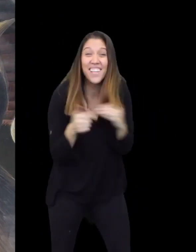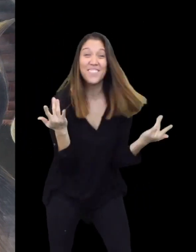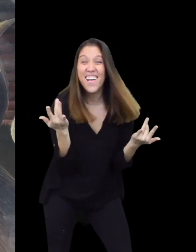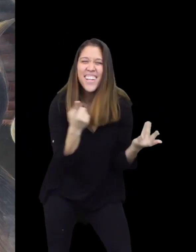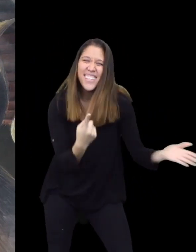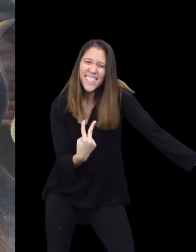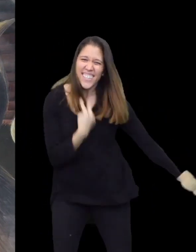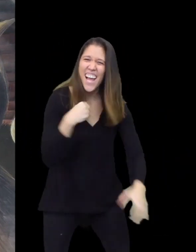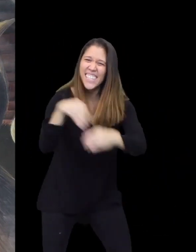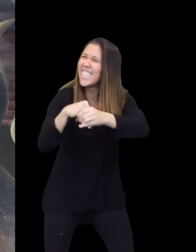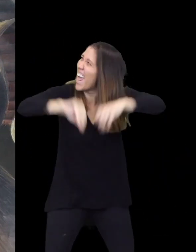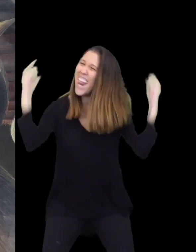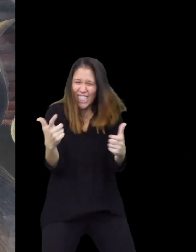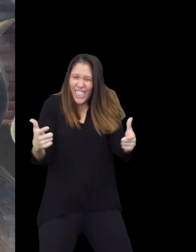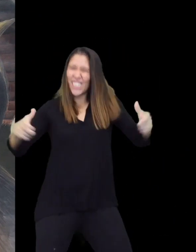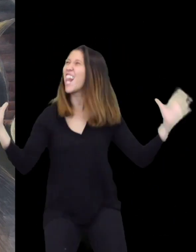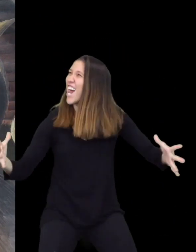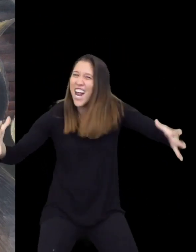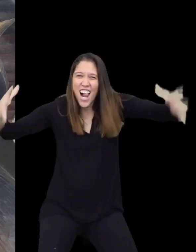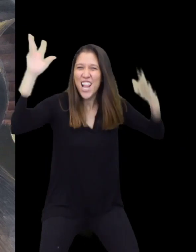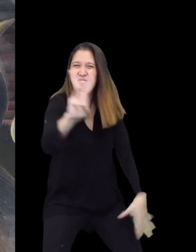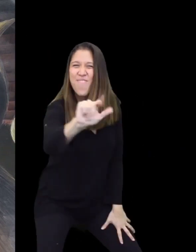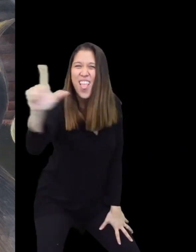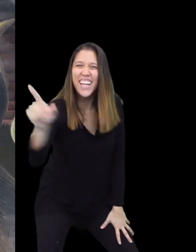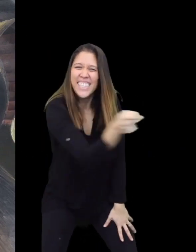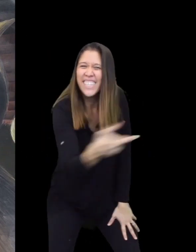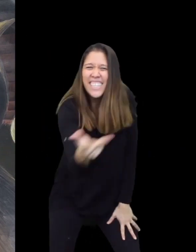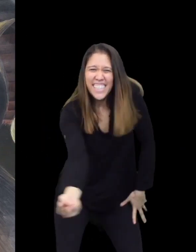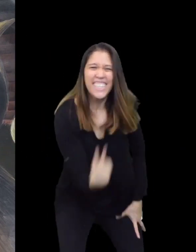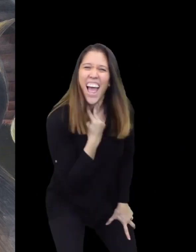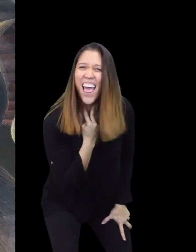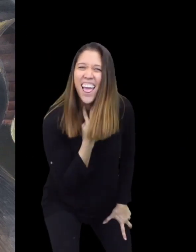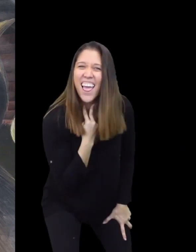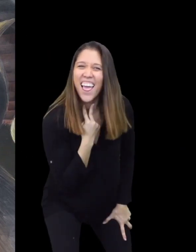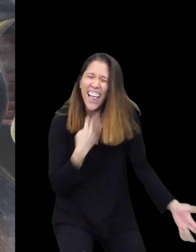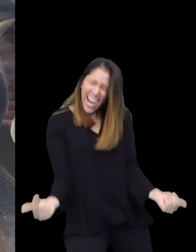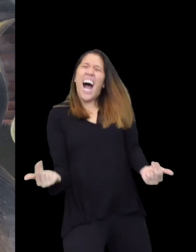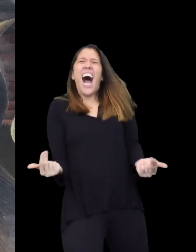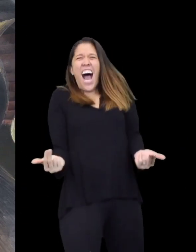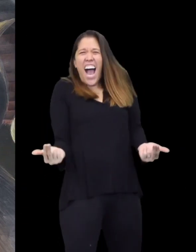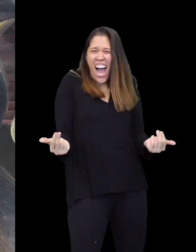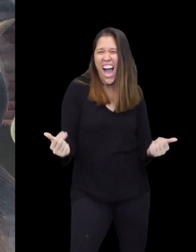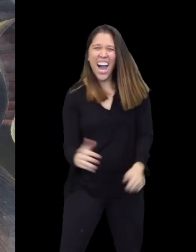Want to know why? You're trapped the enormous wall! Hahaha!